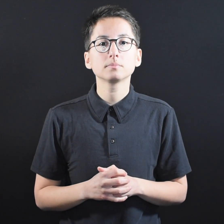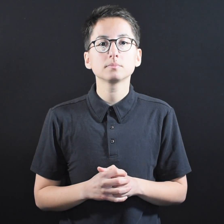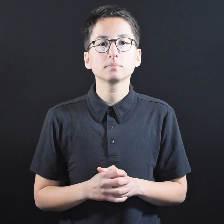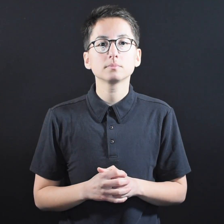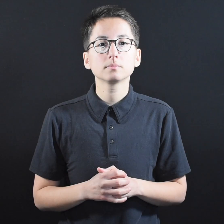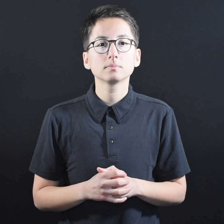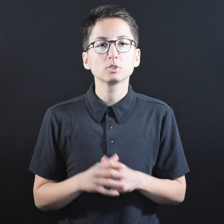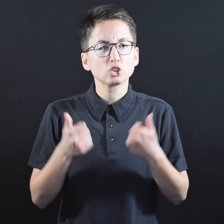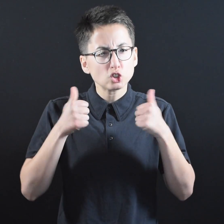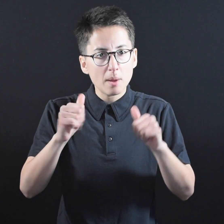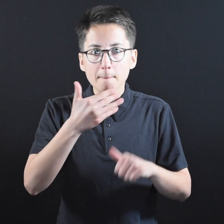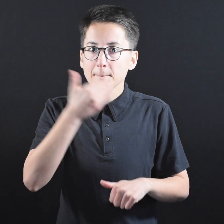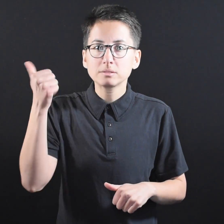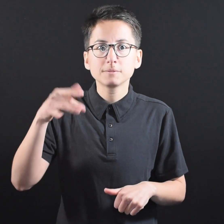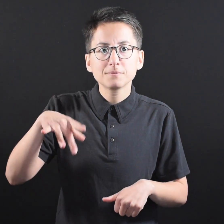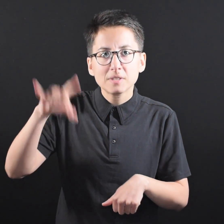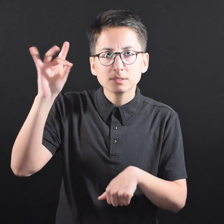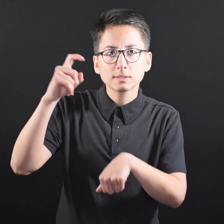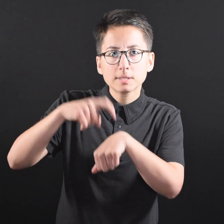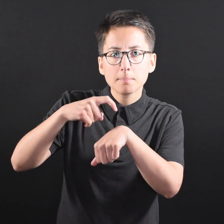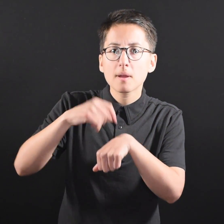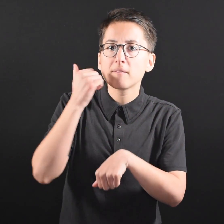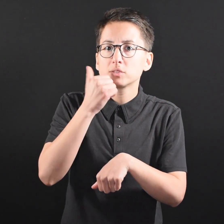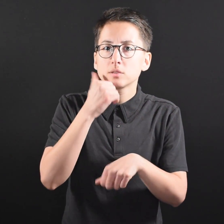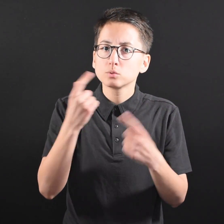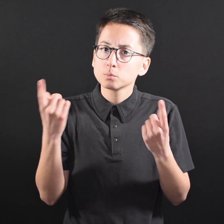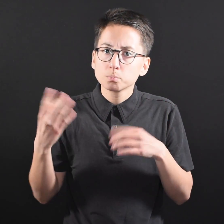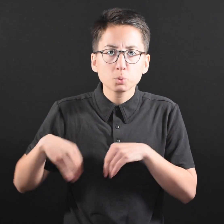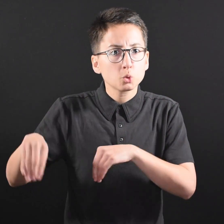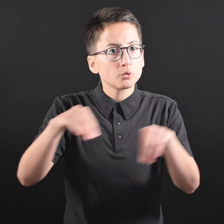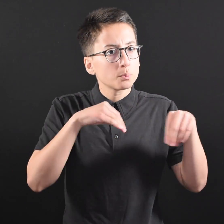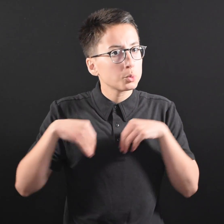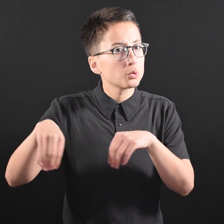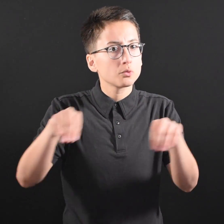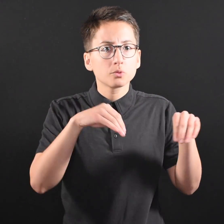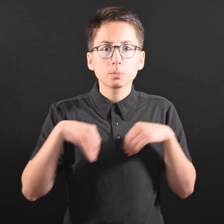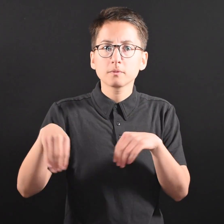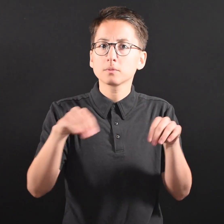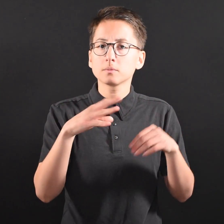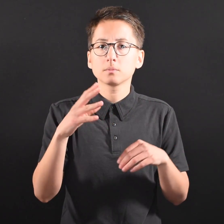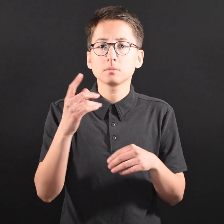Do your best to find time every day to move. Even a small amount